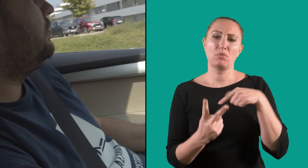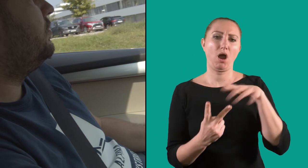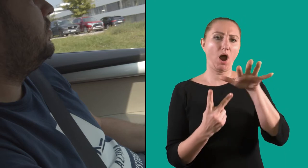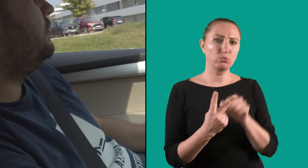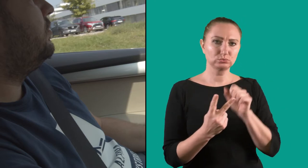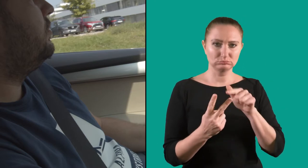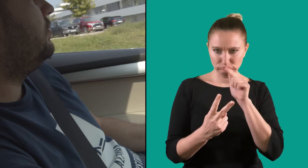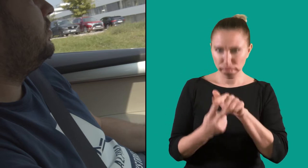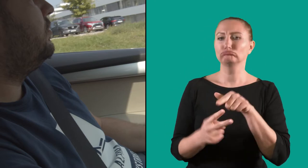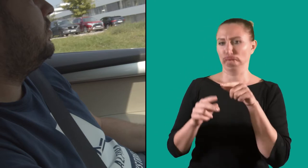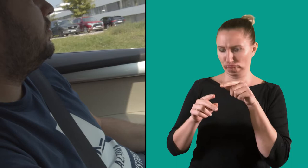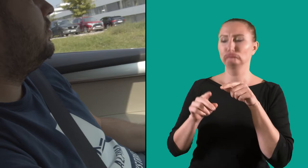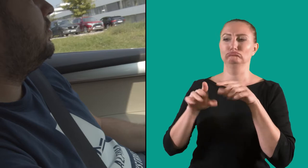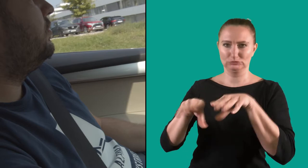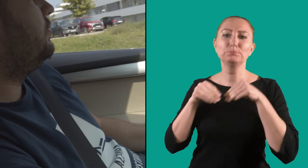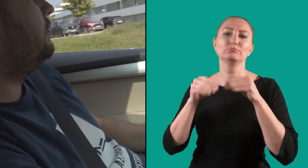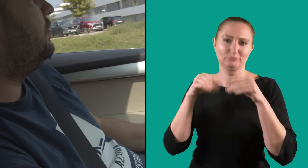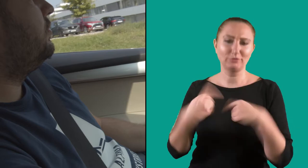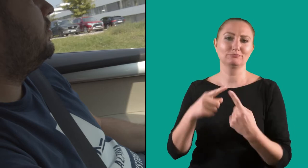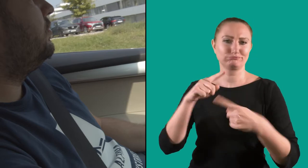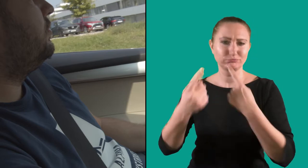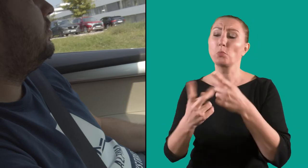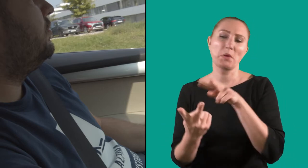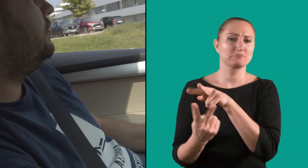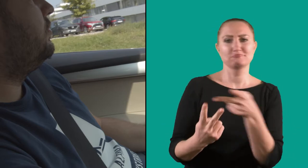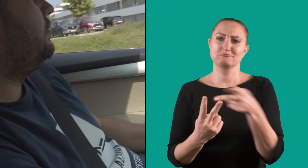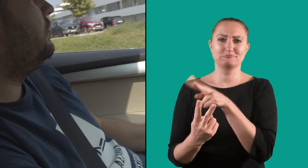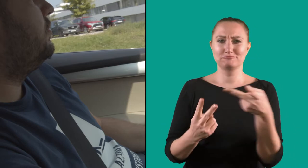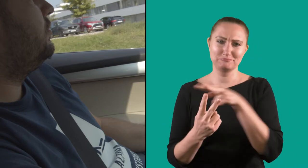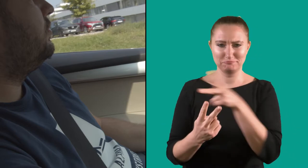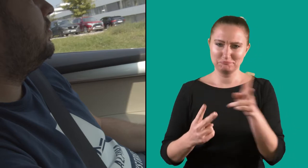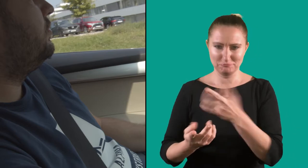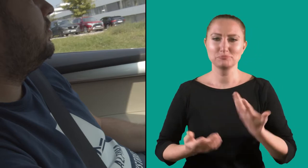he will take it immediately and turn off the other application. So, it alternates.